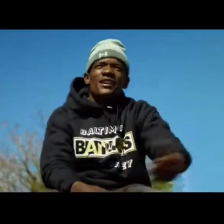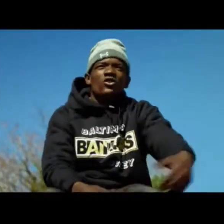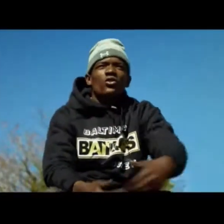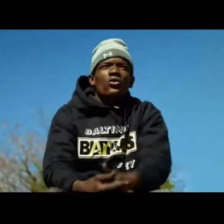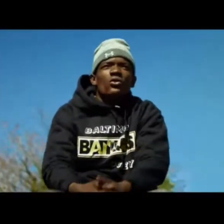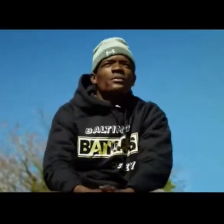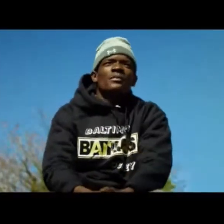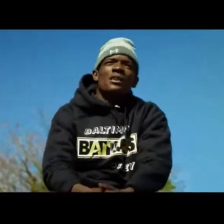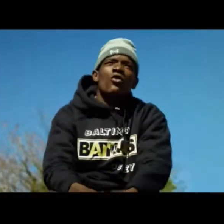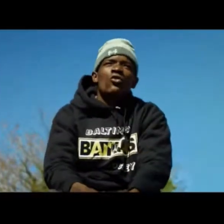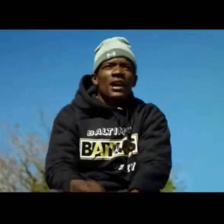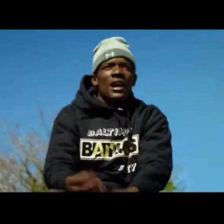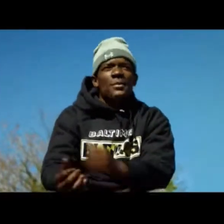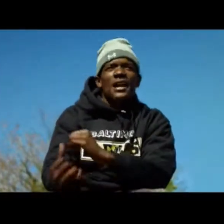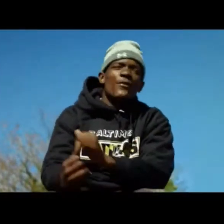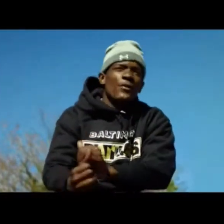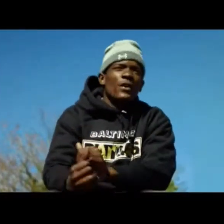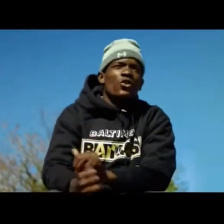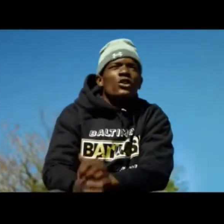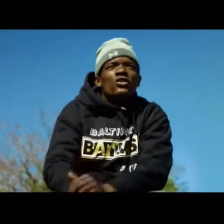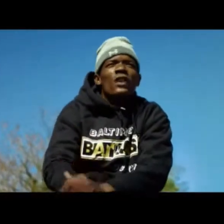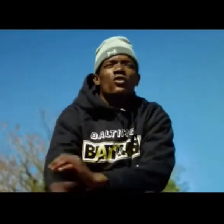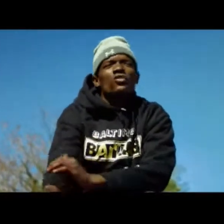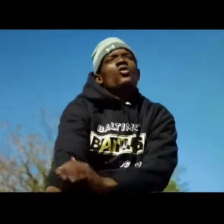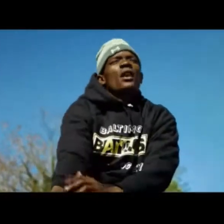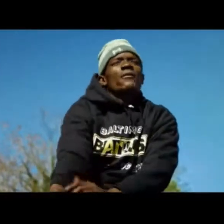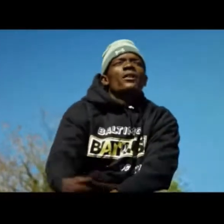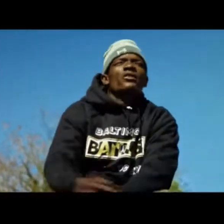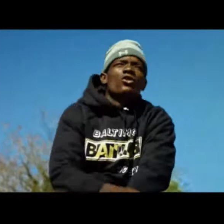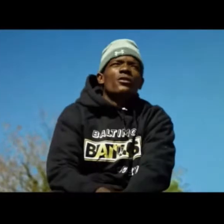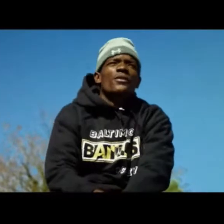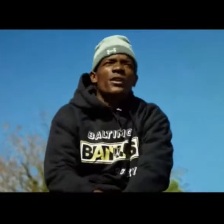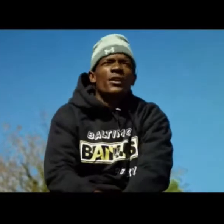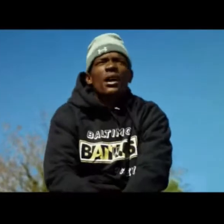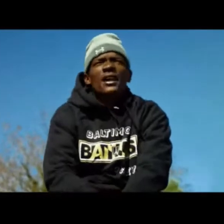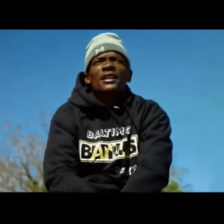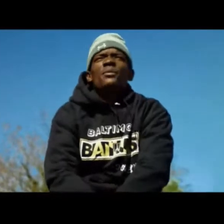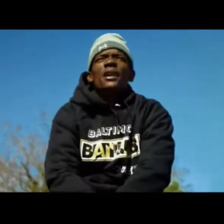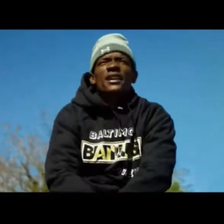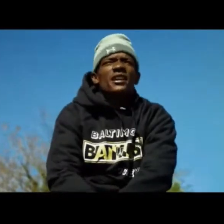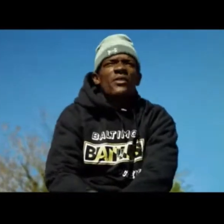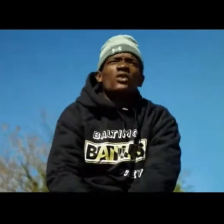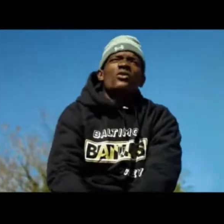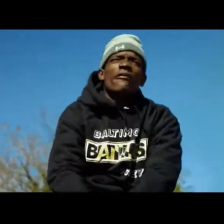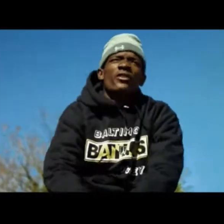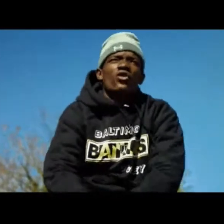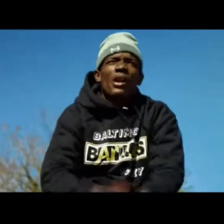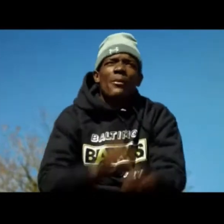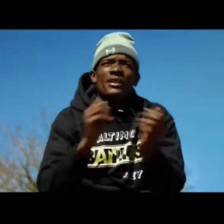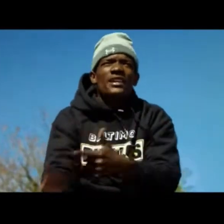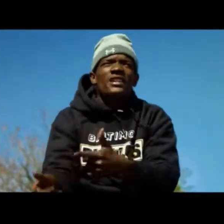don't have to know how to skate we got a lot of coaches to teach you come in and learn to play hockey my homeboy telling me like yeah it's cool